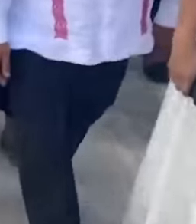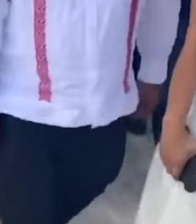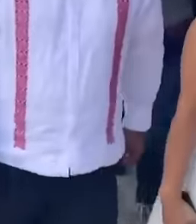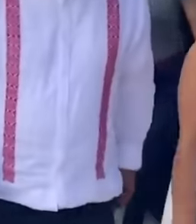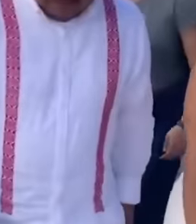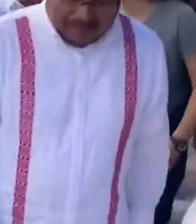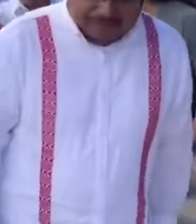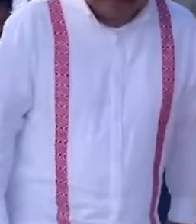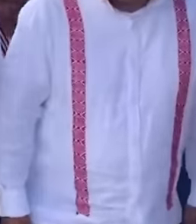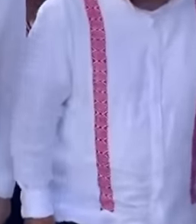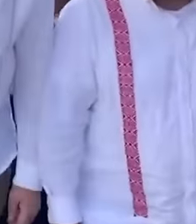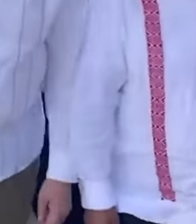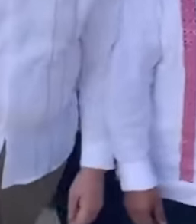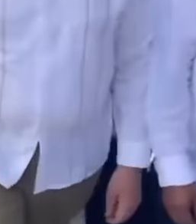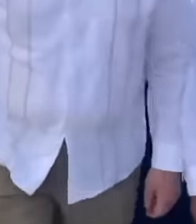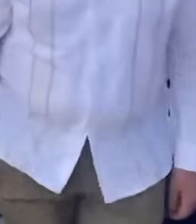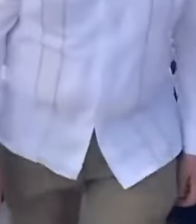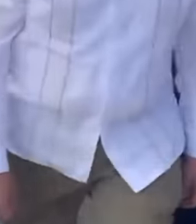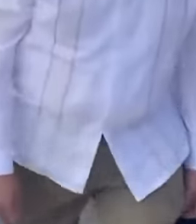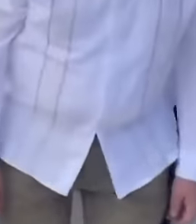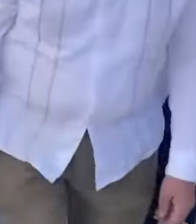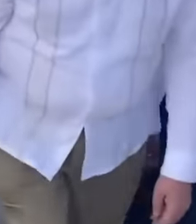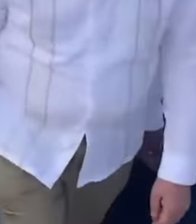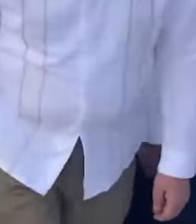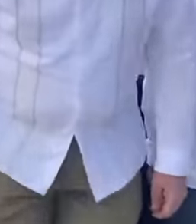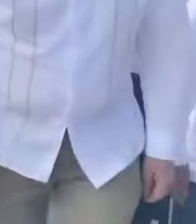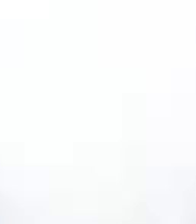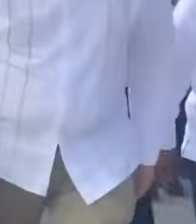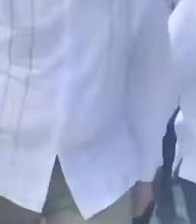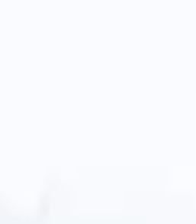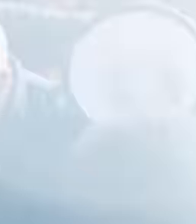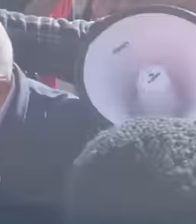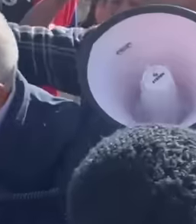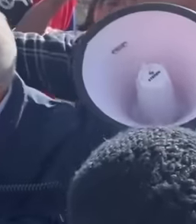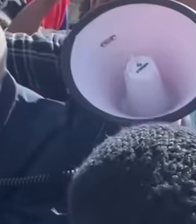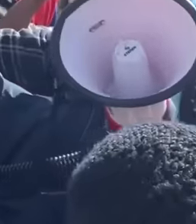President López Obrador is just a few days away from the end of his term in